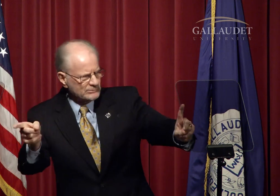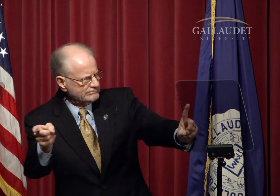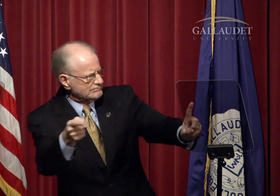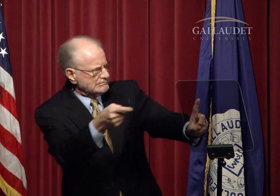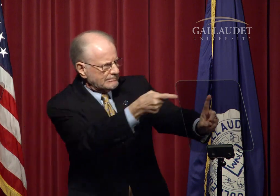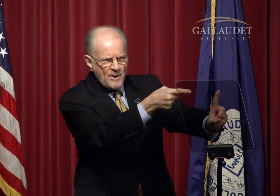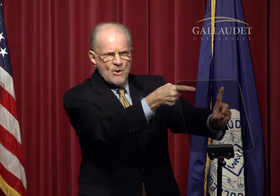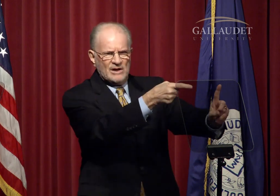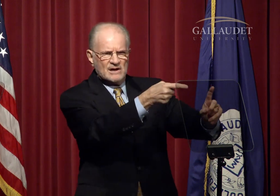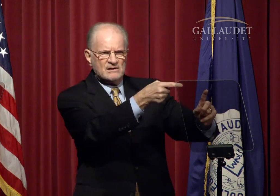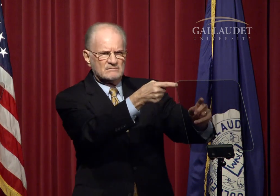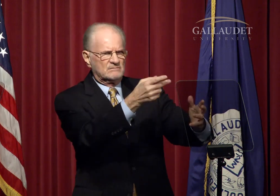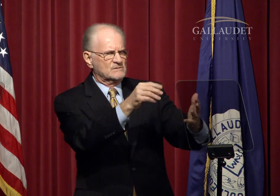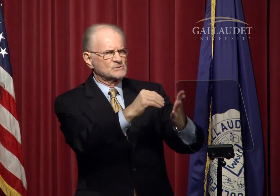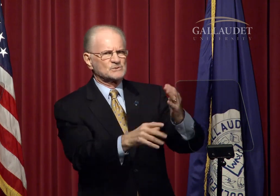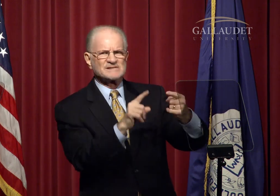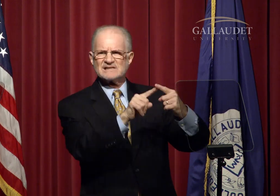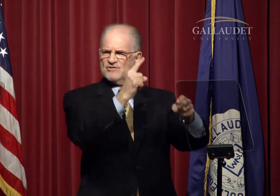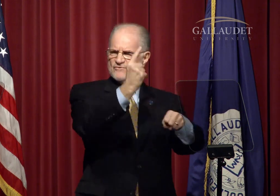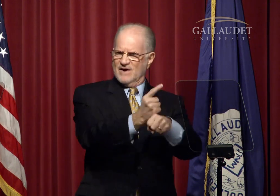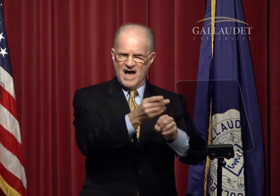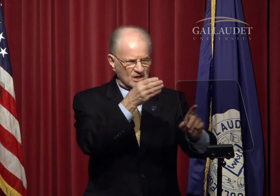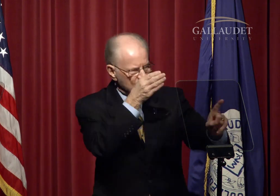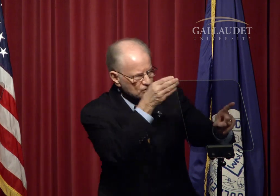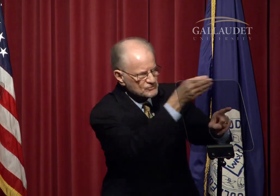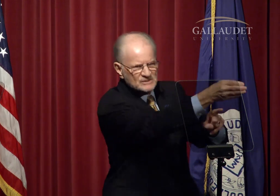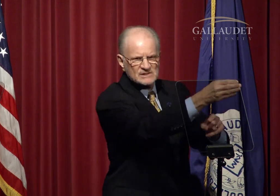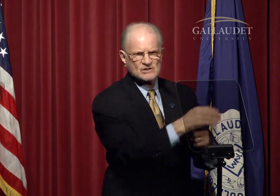help point the student in the right direction.